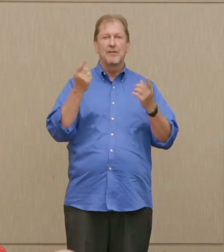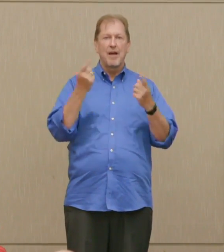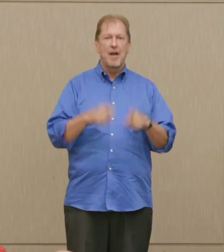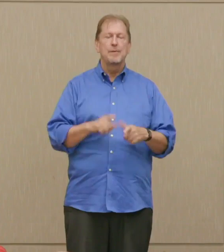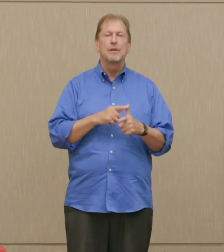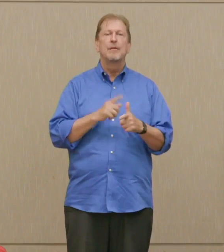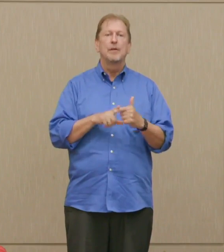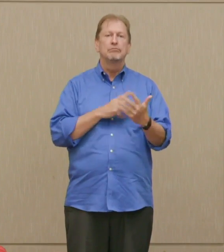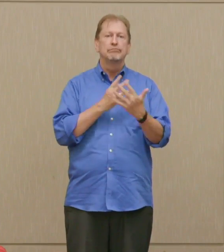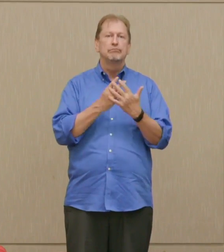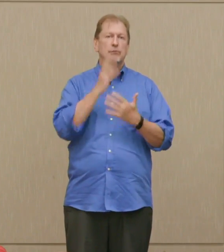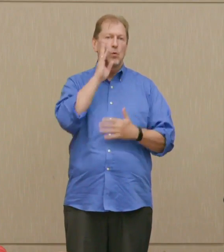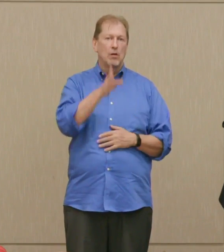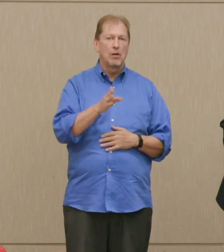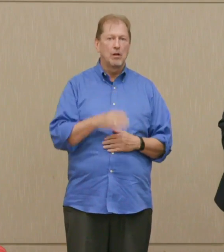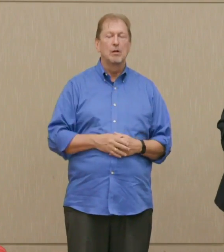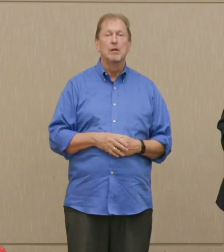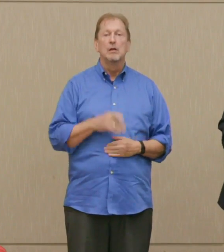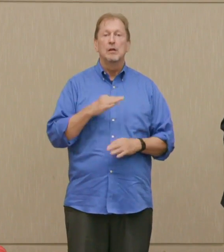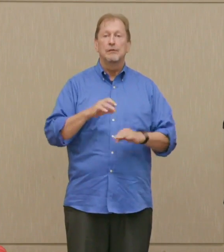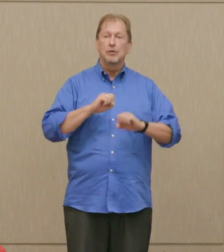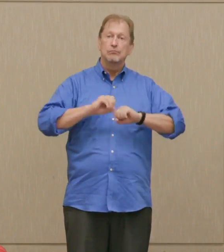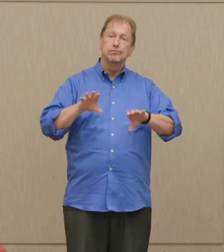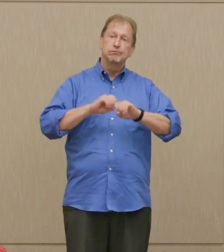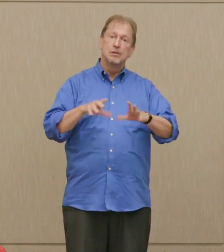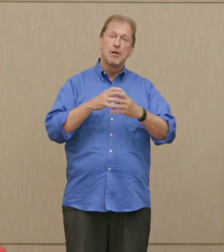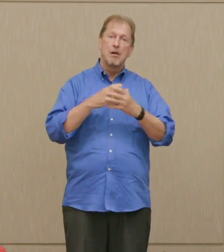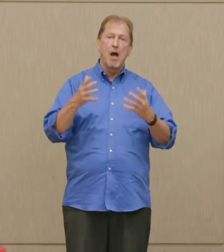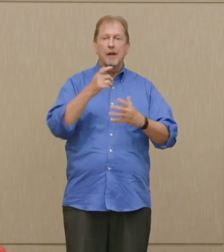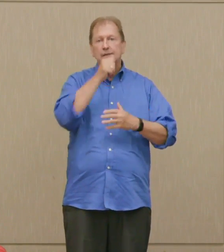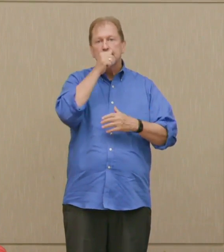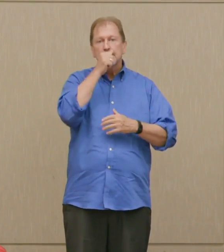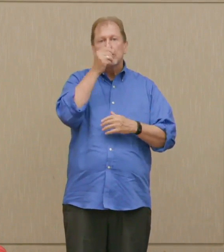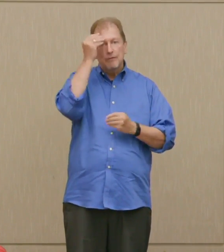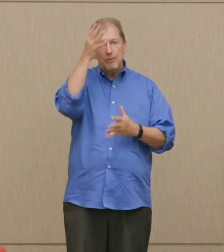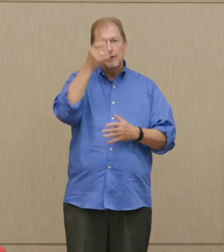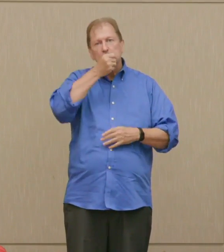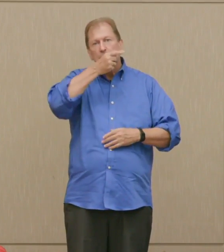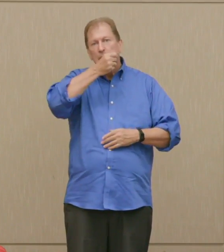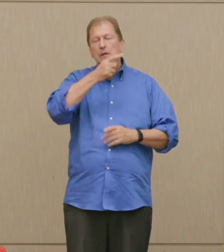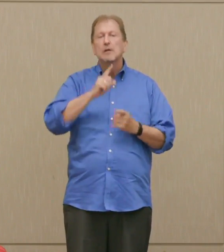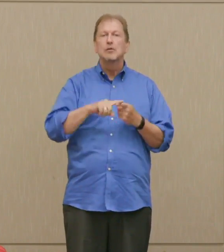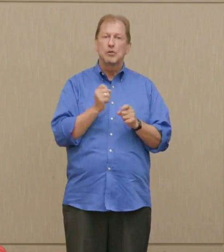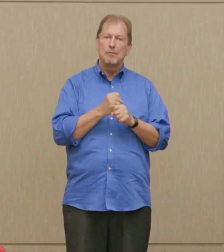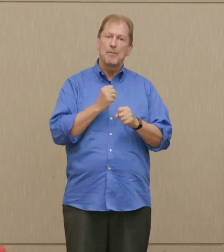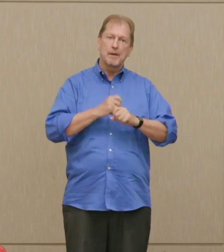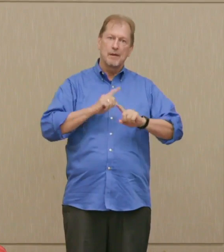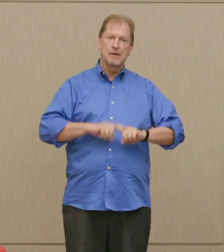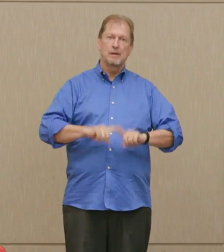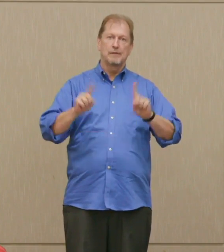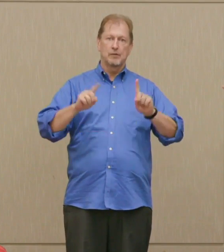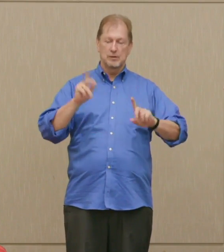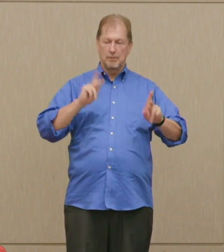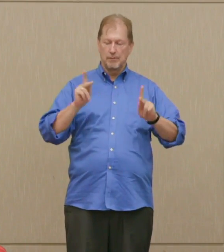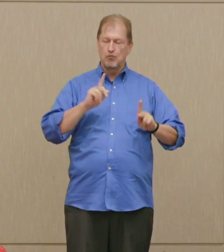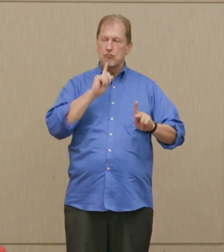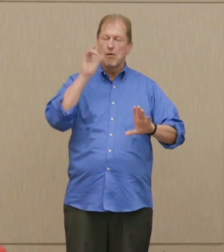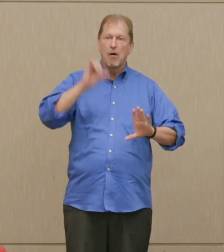If you put out a lot of material, enough to make a difference and jolt people's awareness,